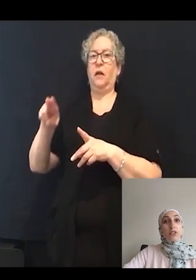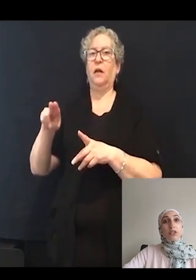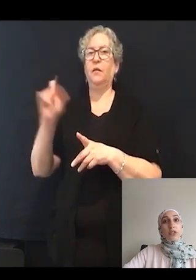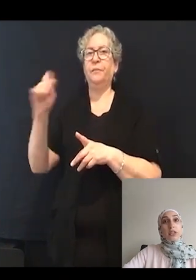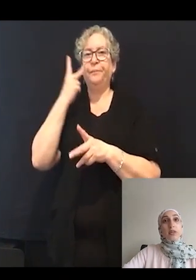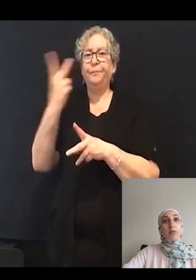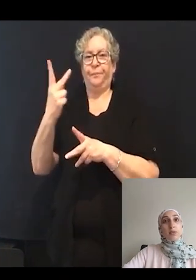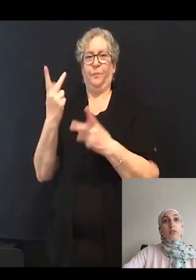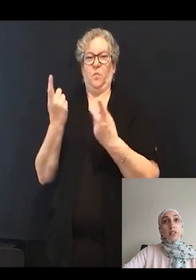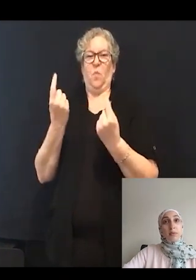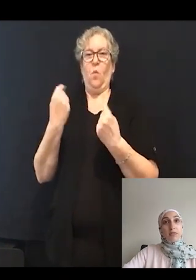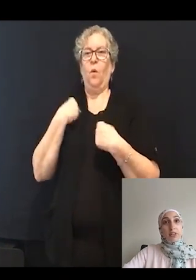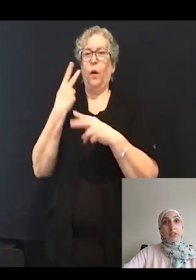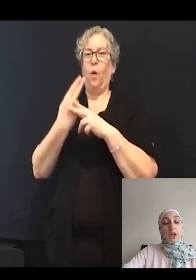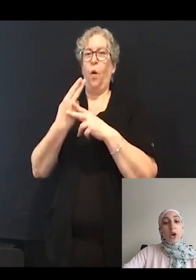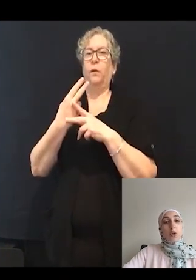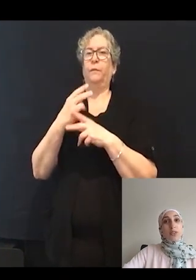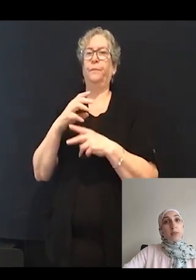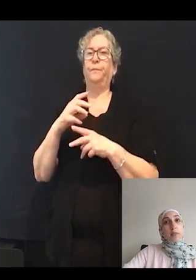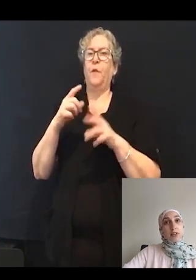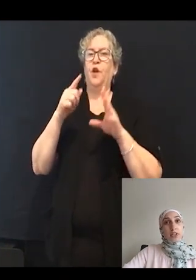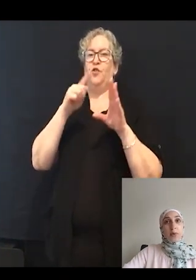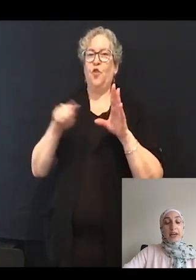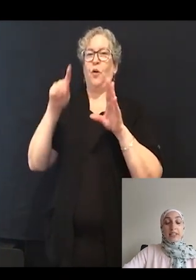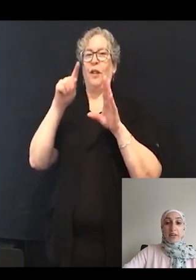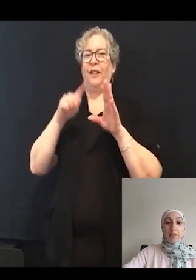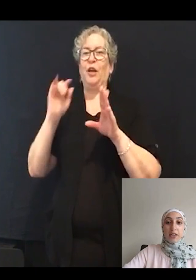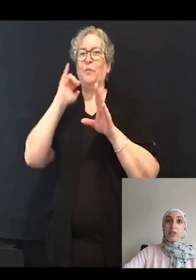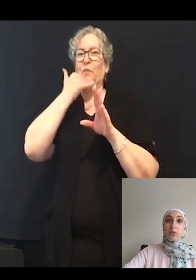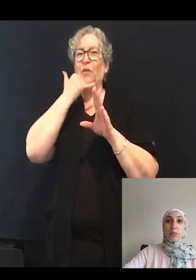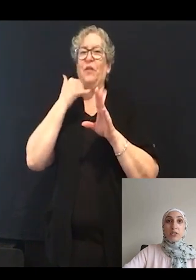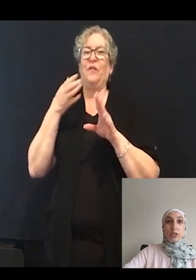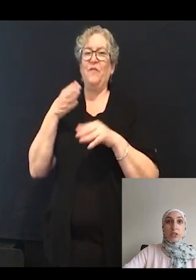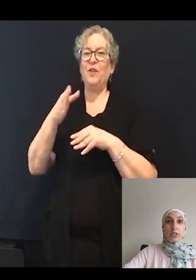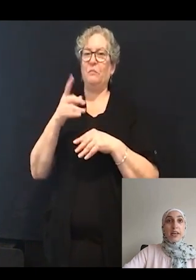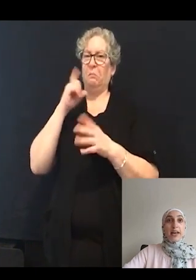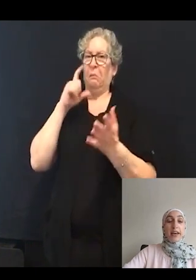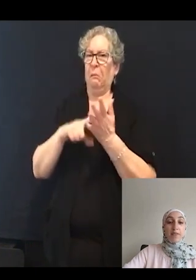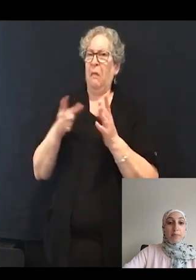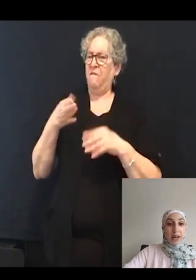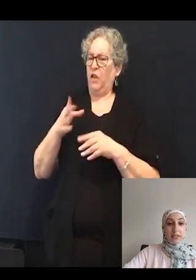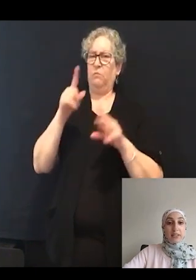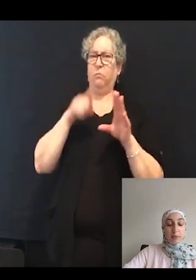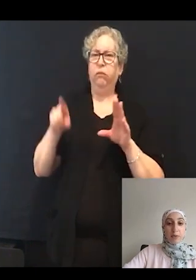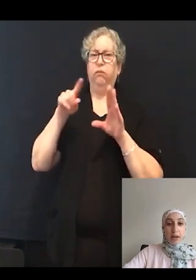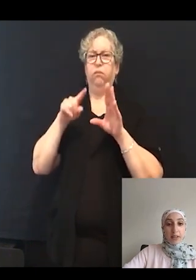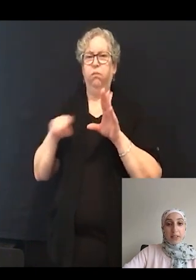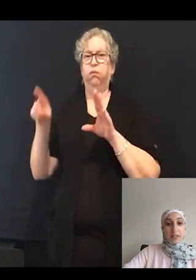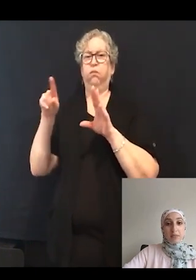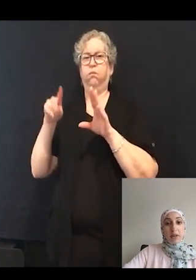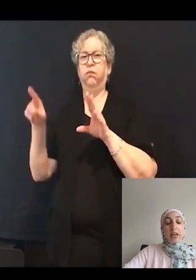circling mutant zebrafish, or zebrafish that were identified to swim in circles and have balance abnormalities.